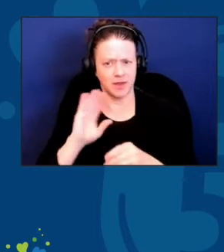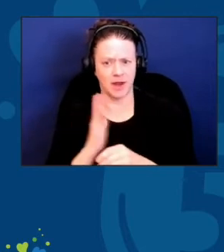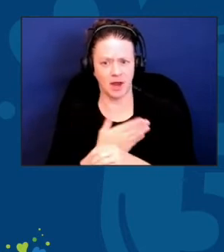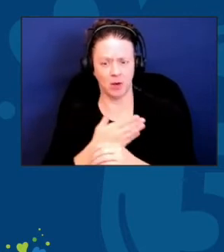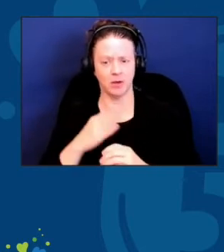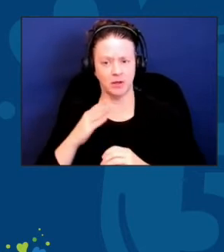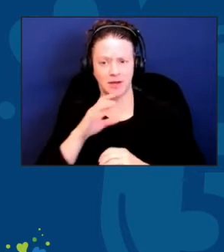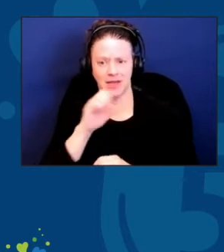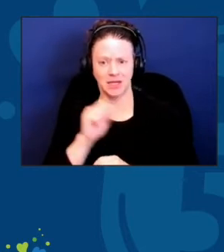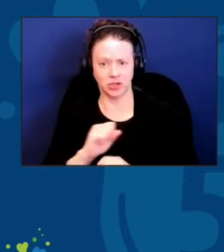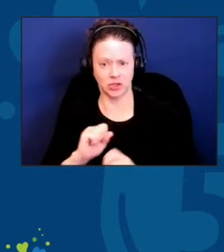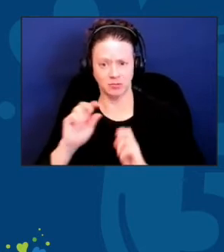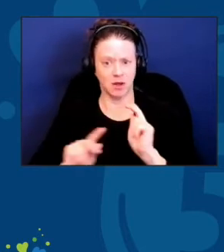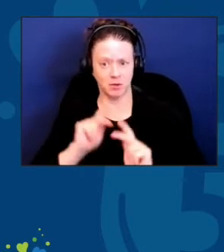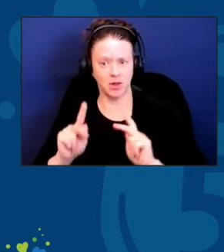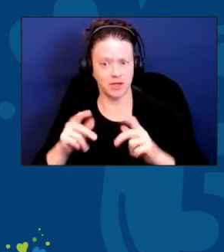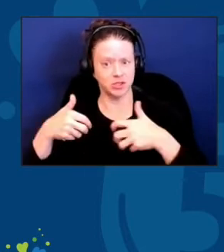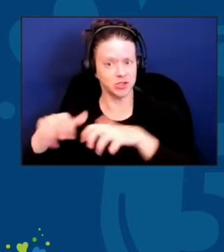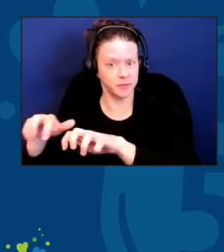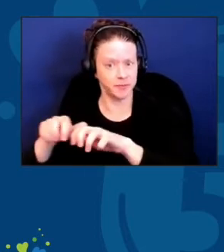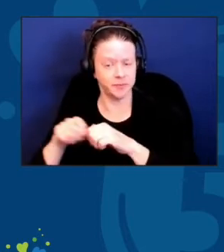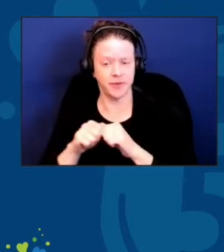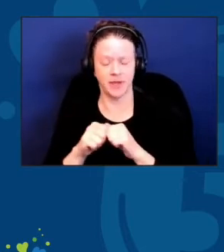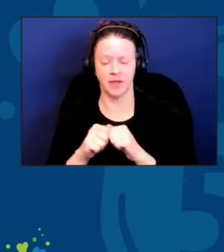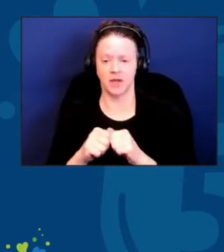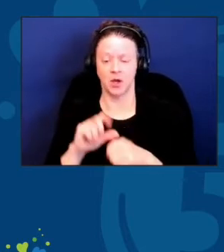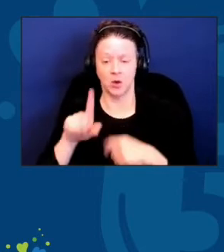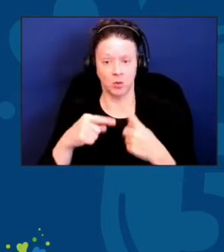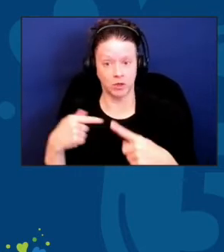As we age, we have more and more challenges